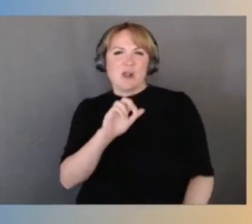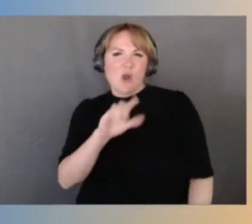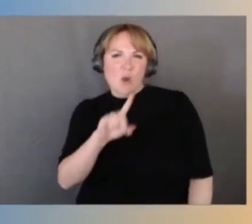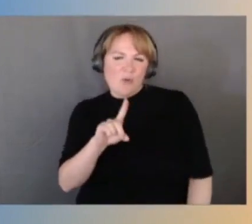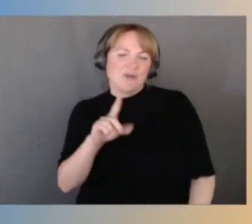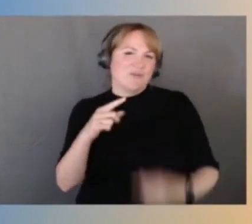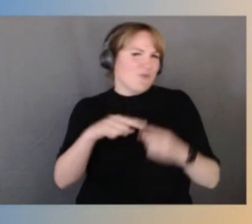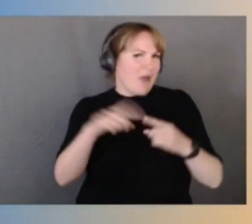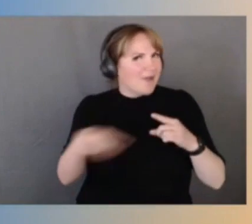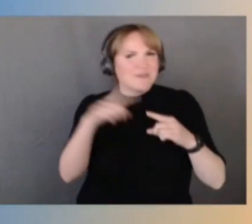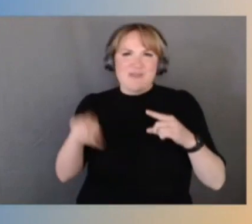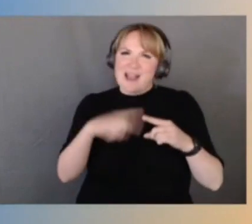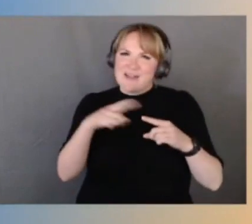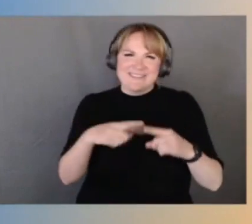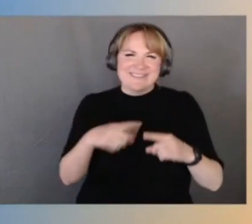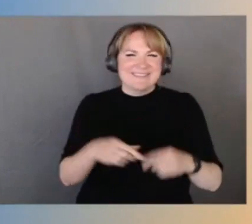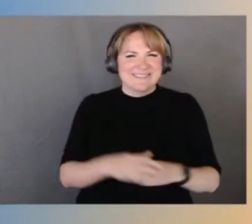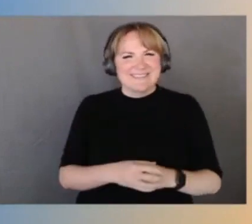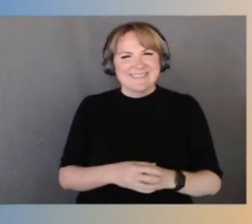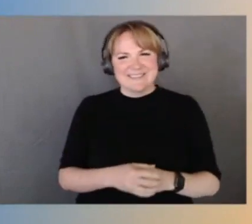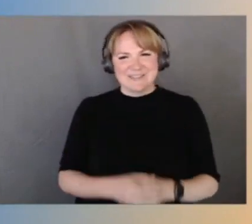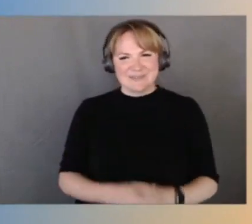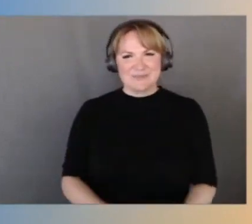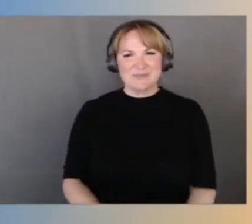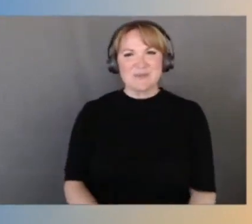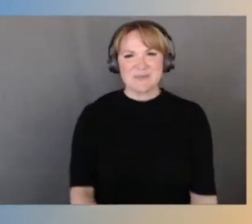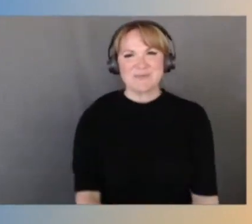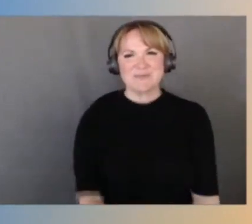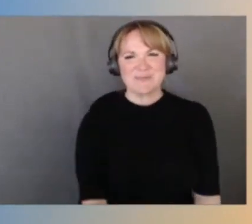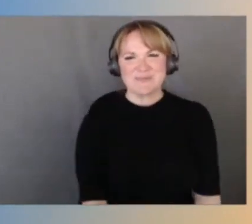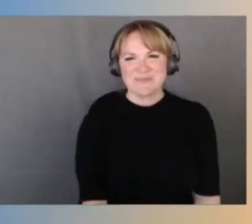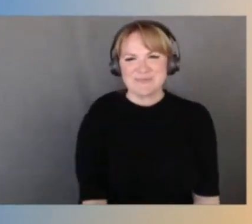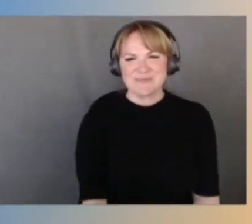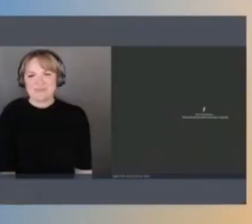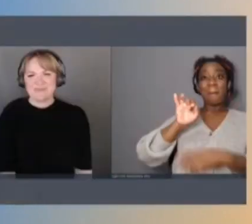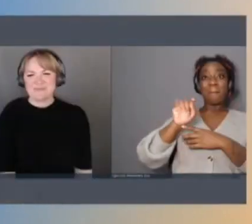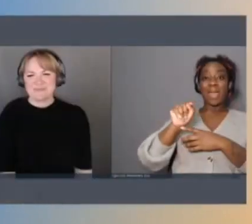Wonderful talk from Amit about sustainability, hearing about the climate pledge,